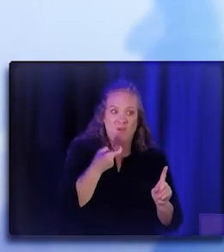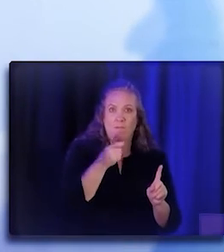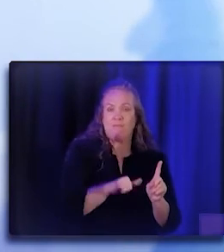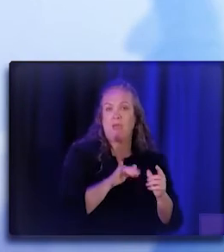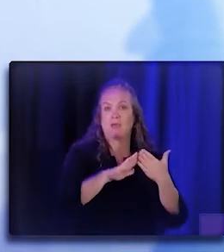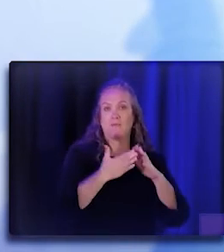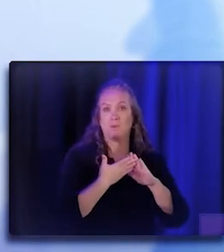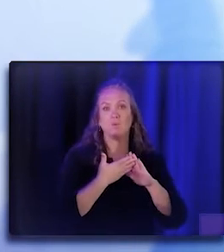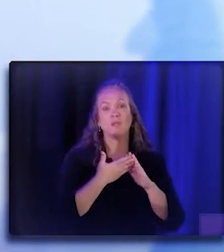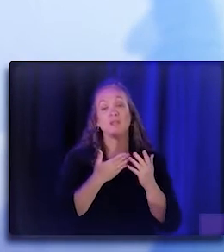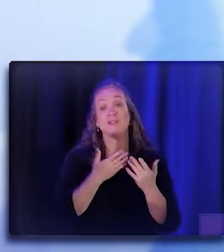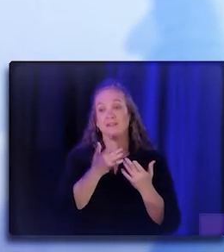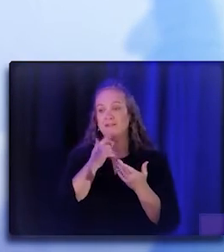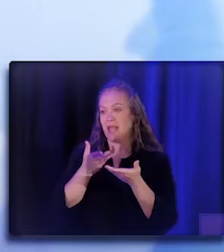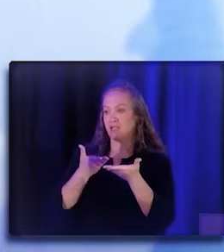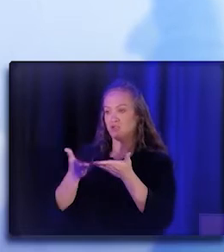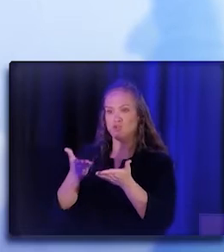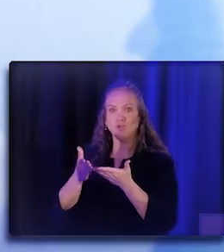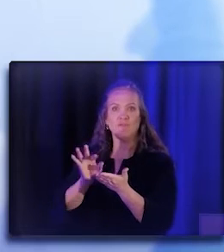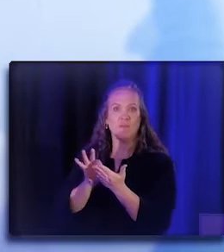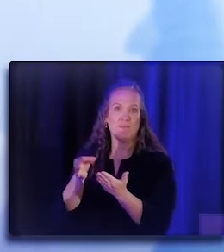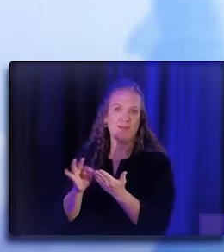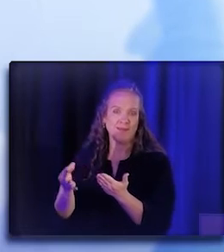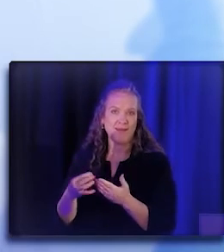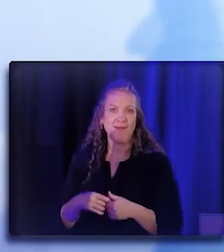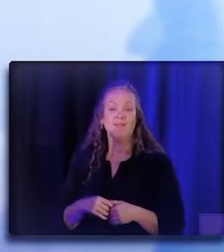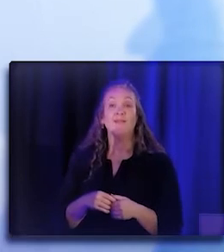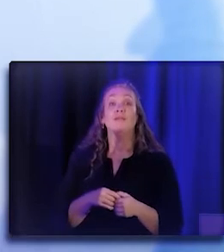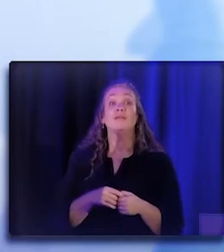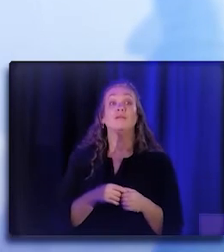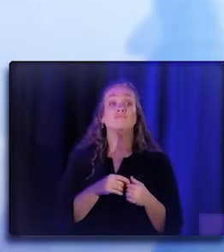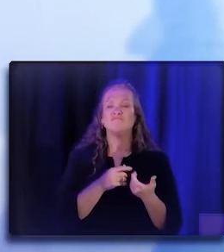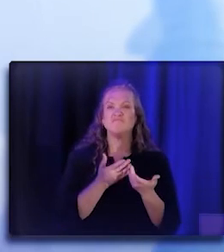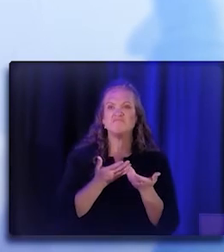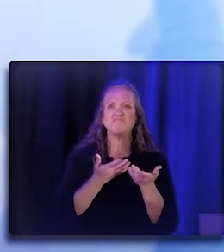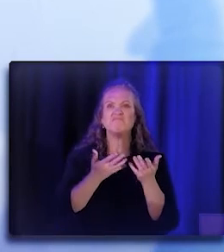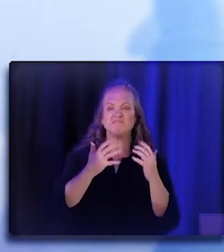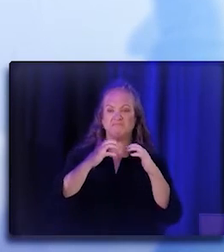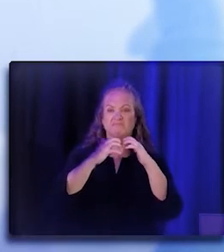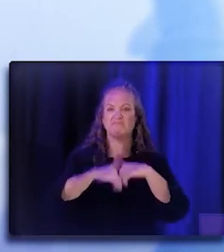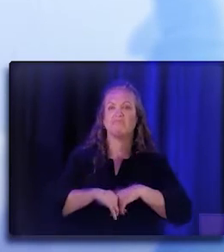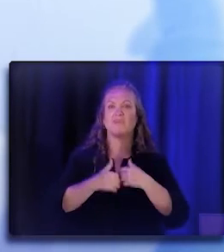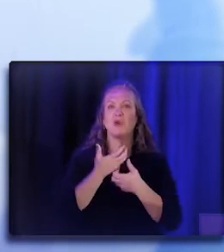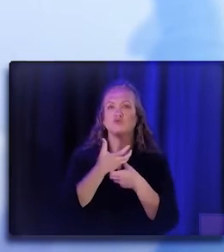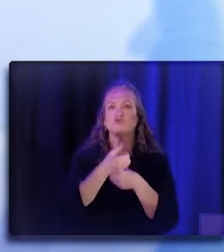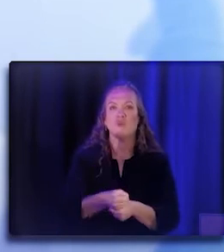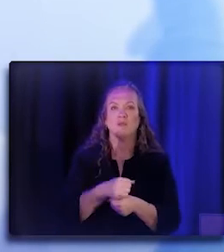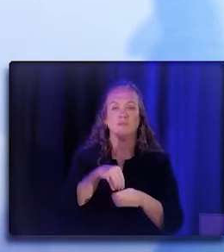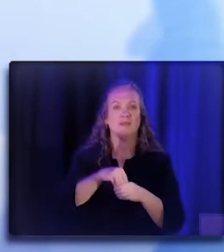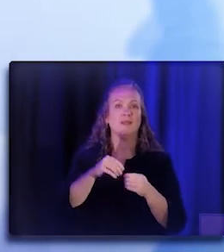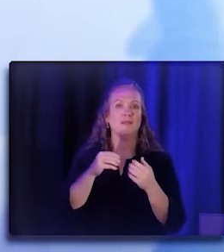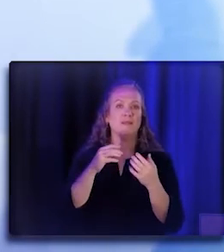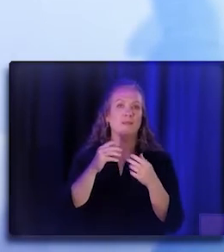from Medi-Cal beneficiary communities, the lack of trust within the healthcare delivery system. I think our two previous speakers